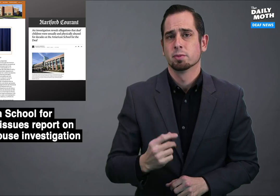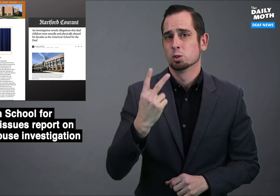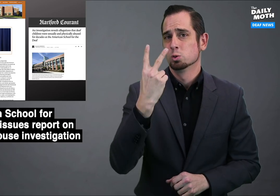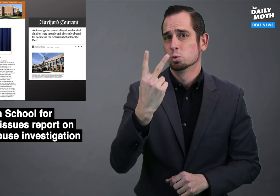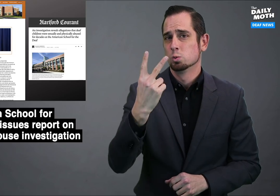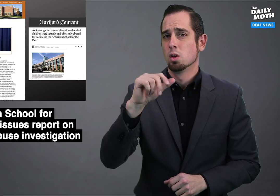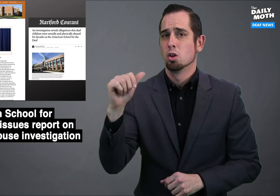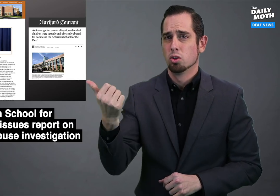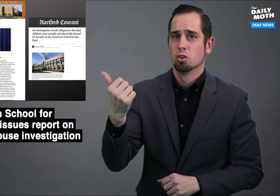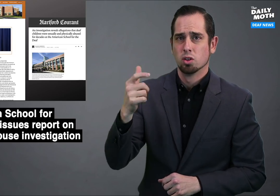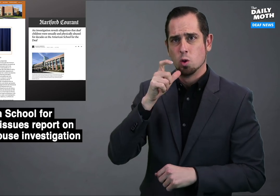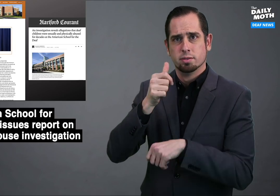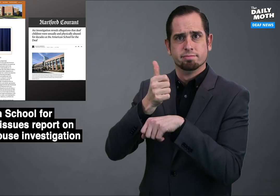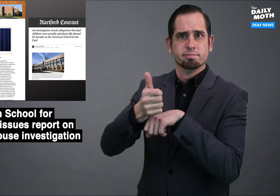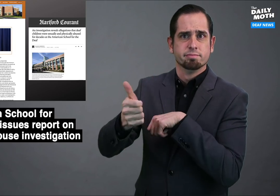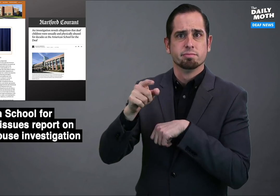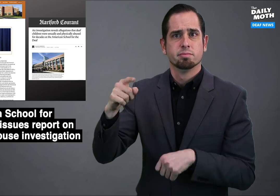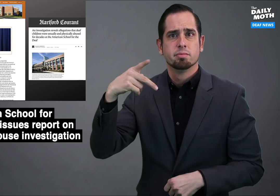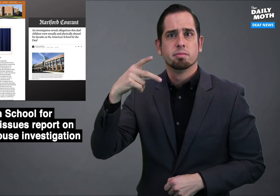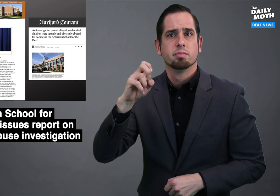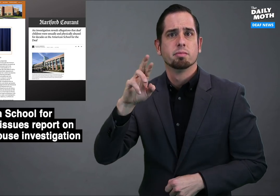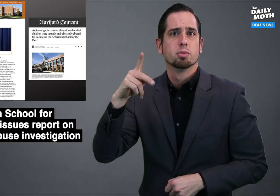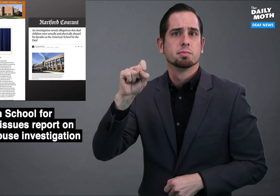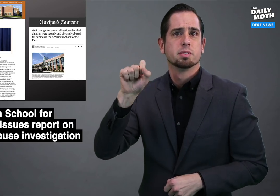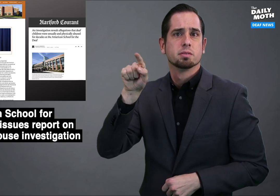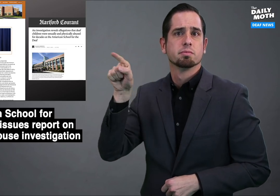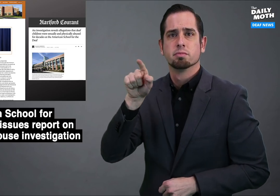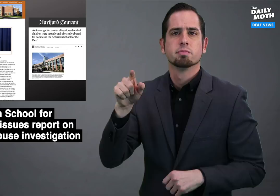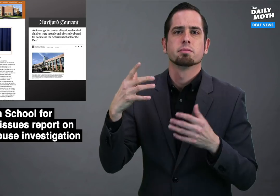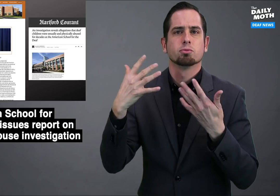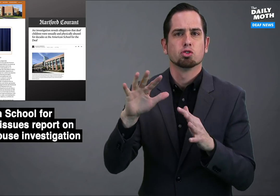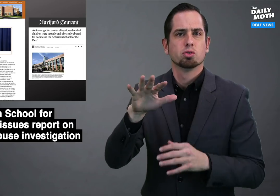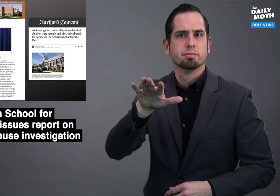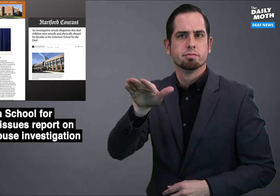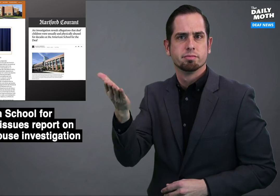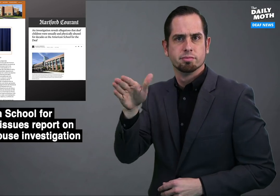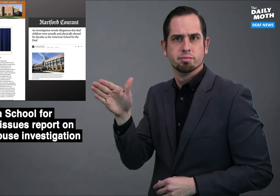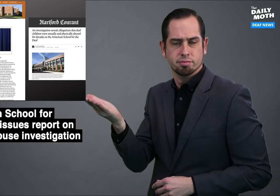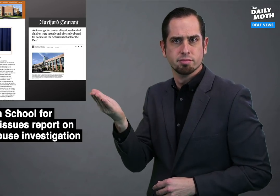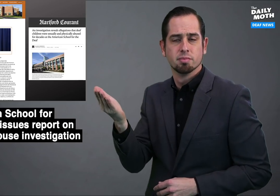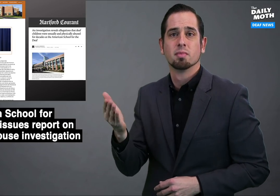Two other alleged perpetrators are deceased,